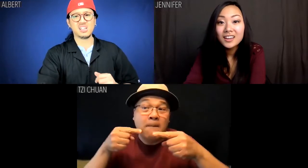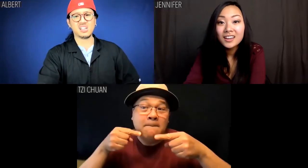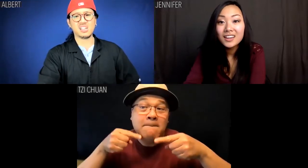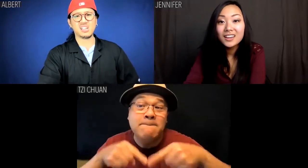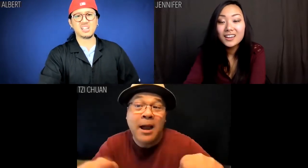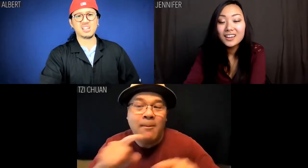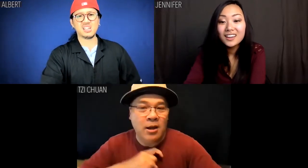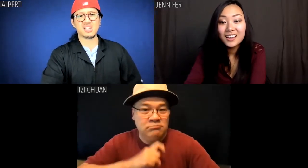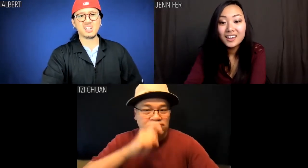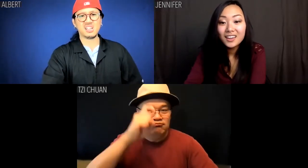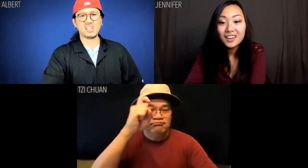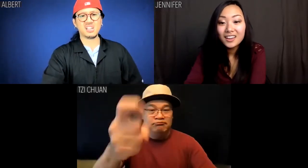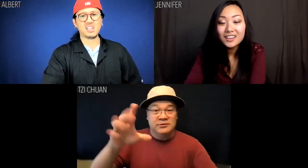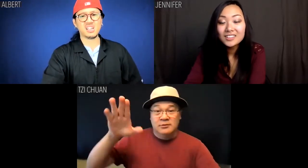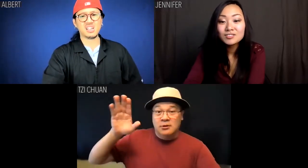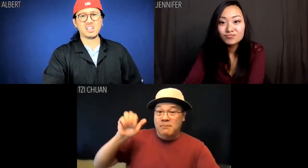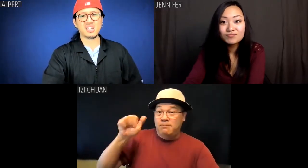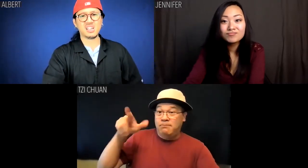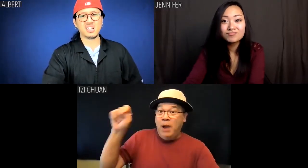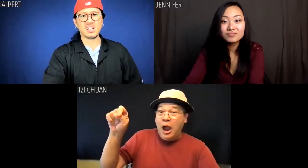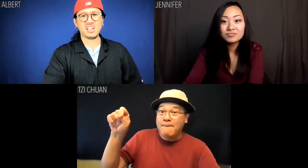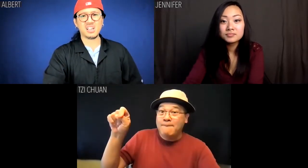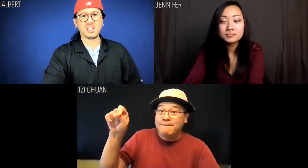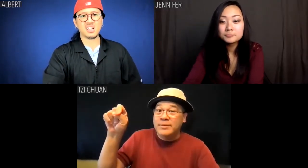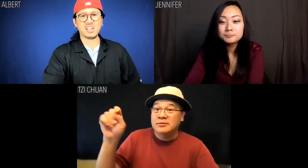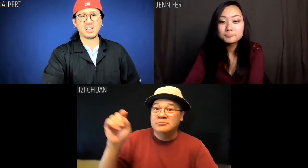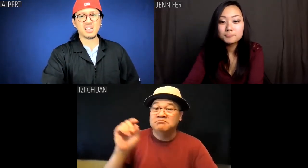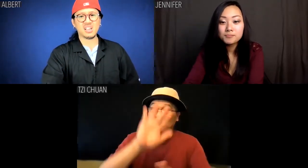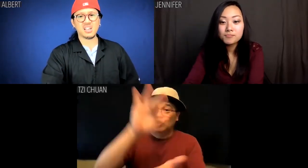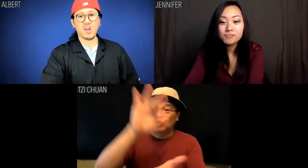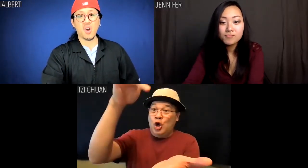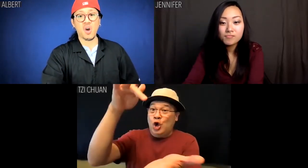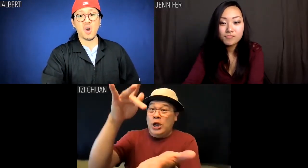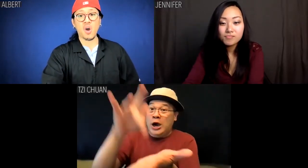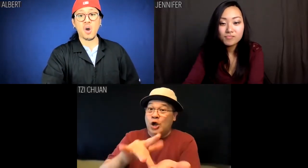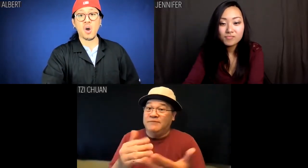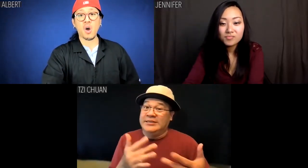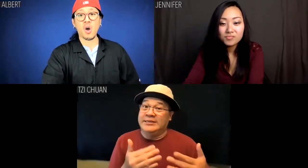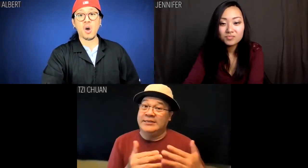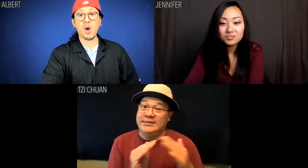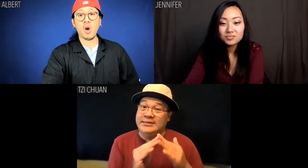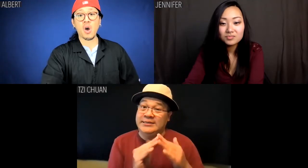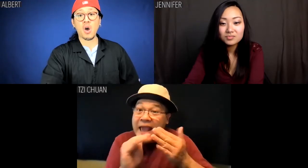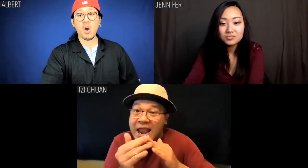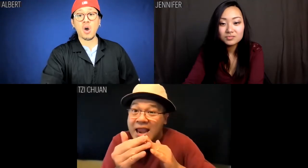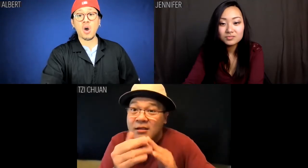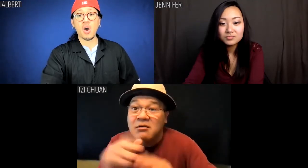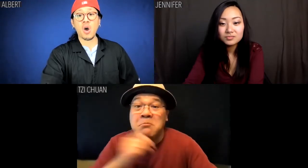In the meantime, we have a flat for you in the heart of the city.